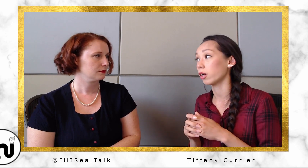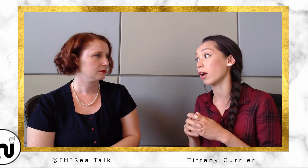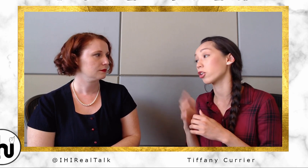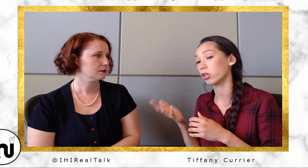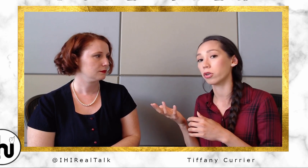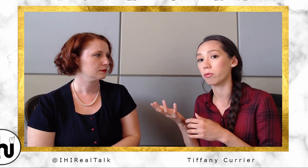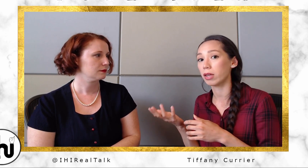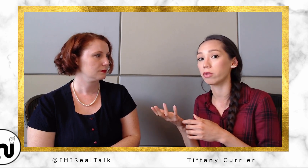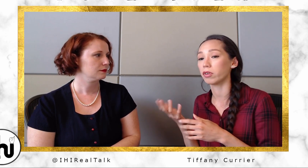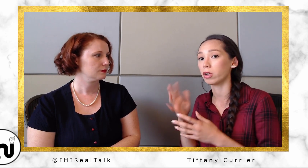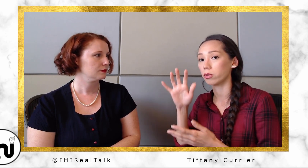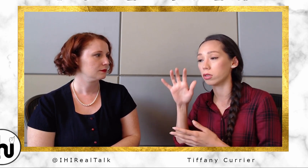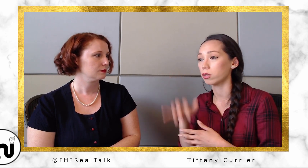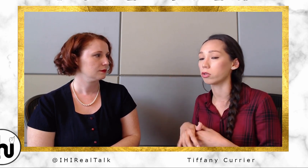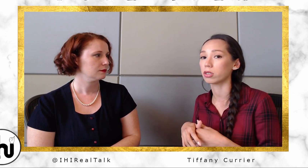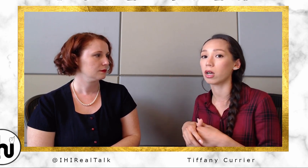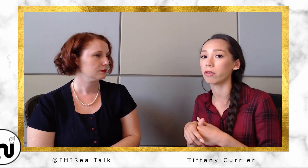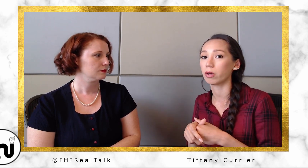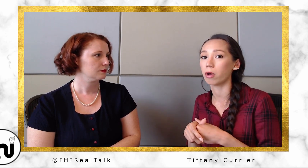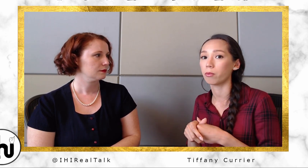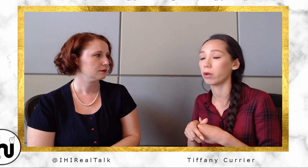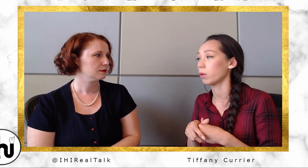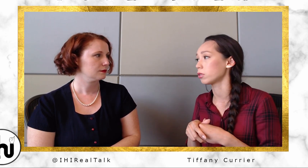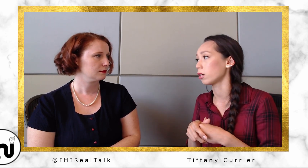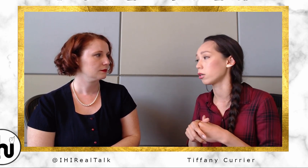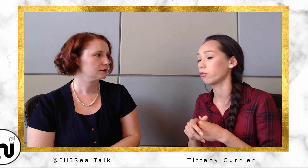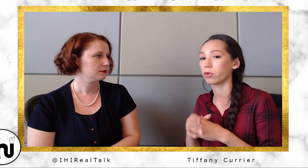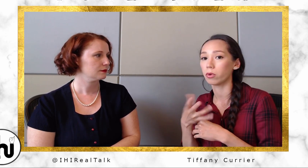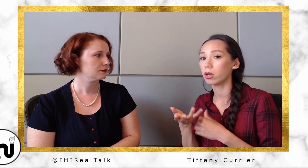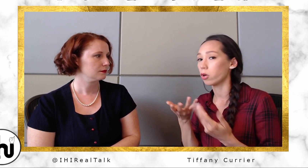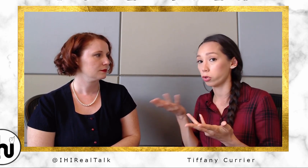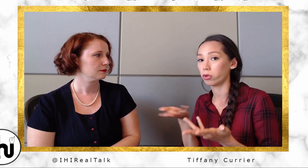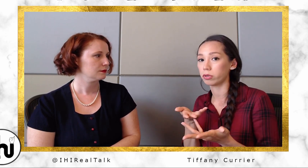I actually made the videos There's a ton of them on my website. If you, you'll see